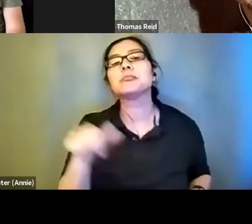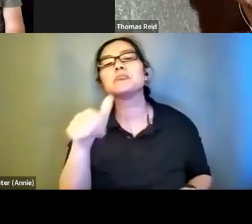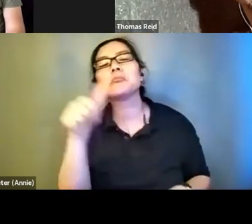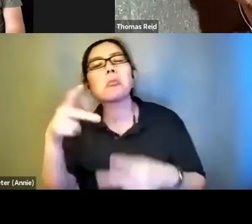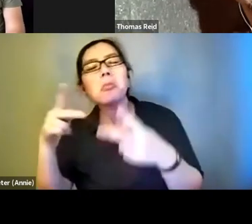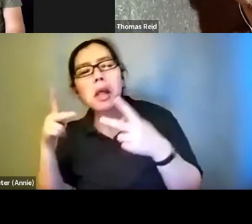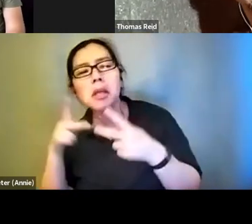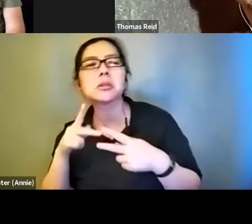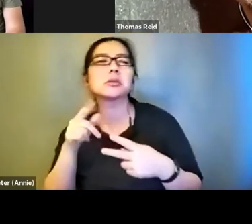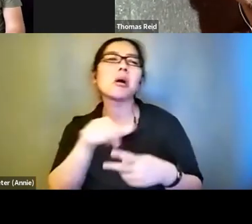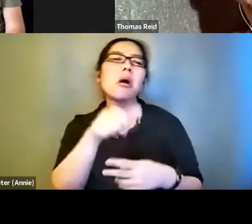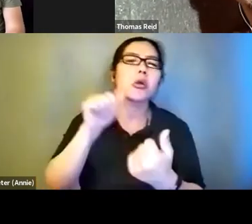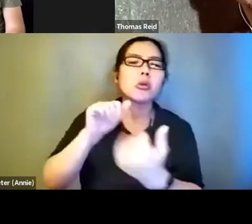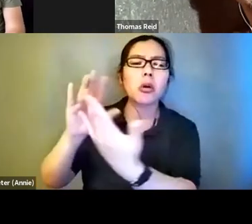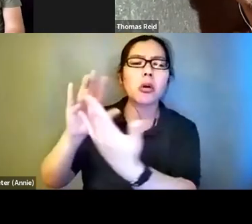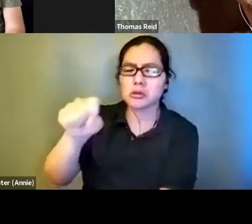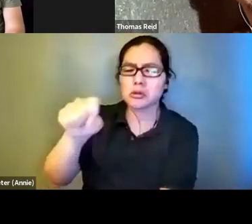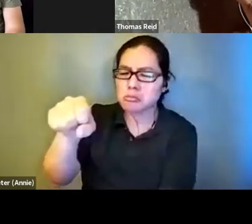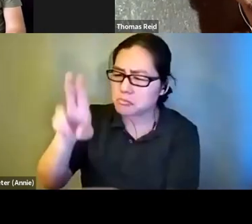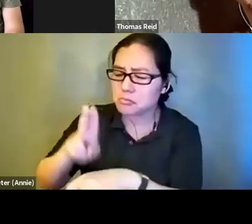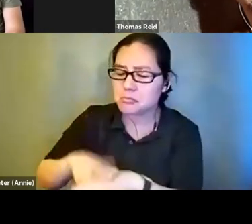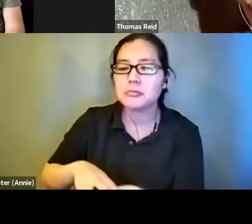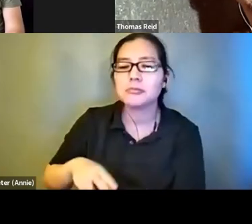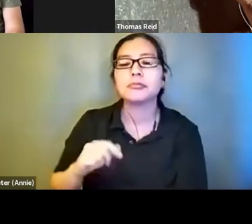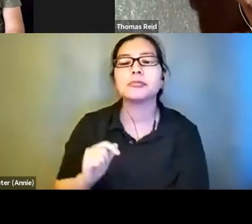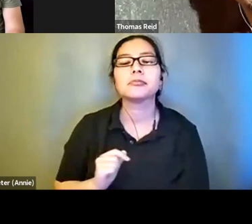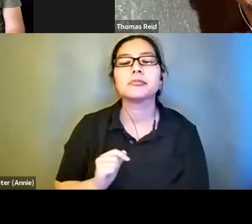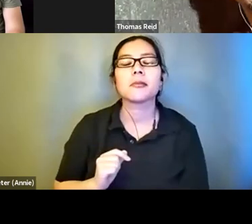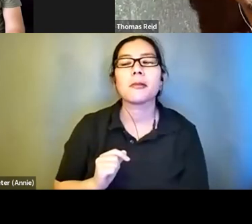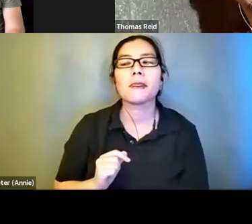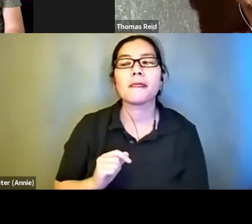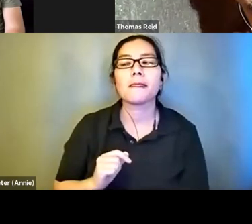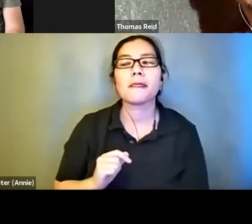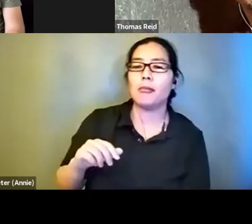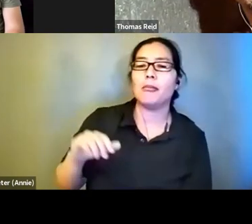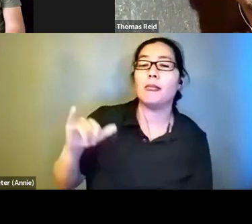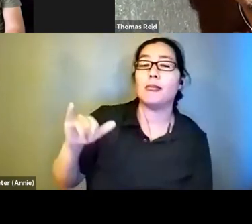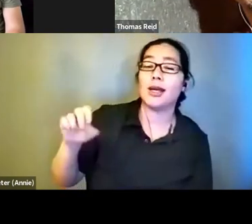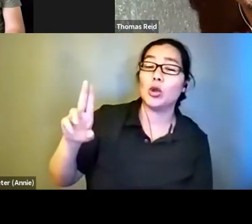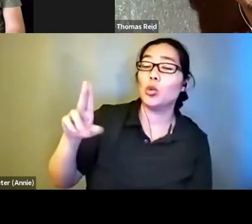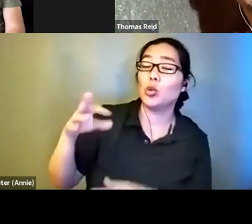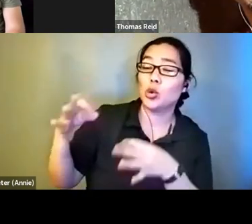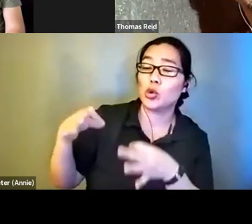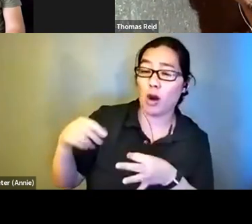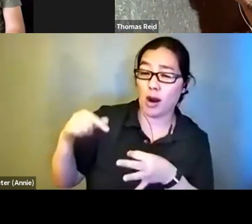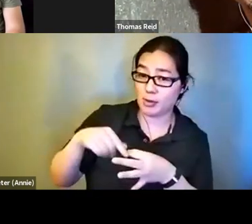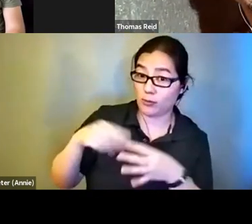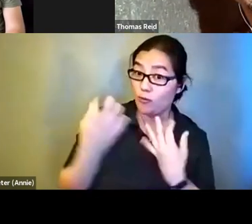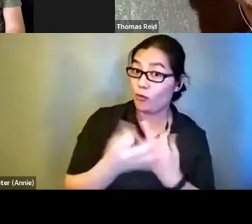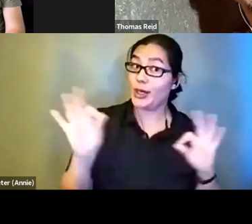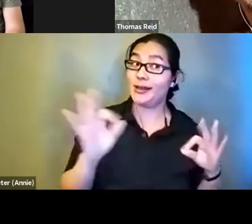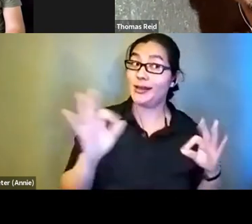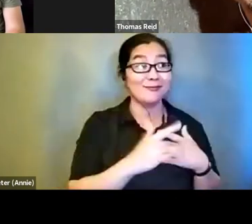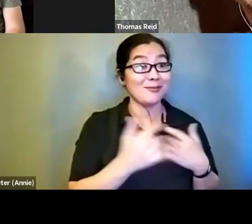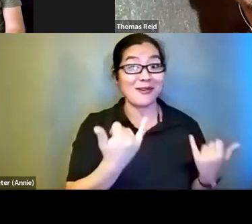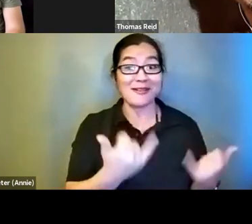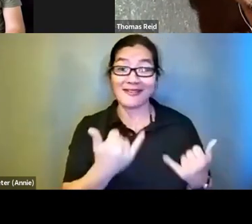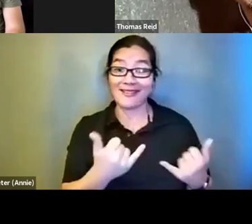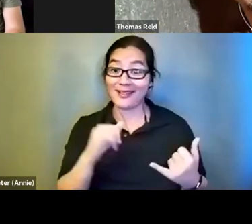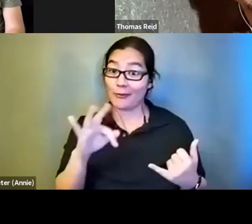, of course. The you describe is free. It is available right now. If you want a tutorial we can start